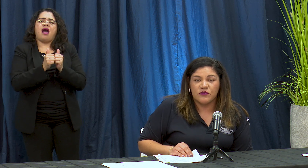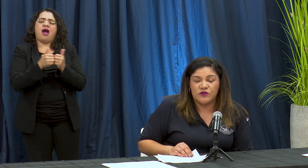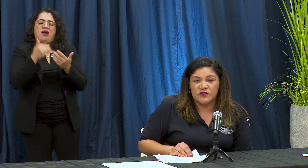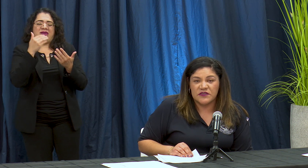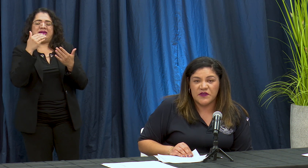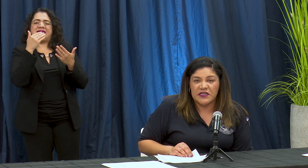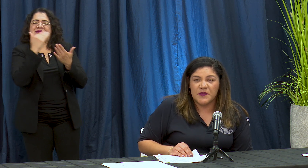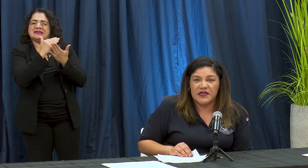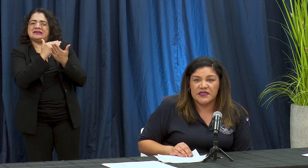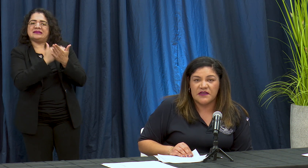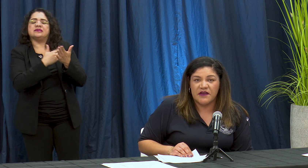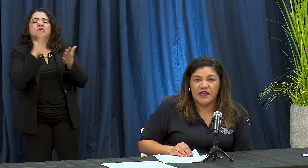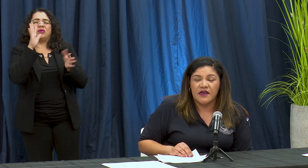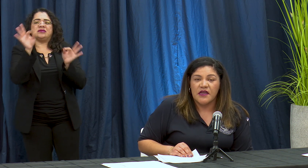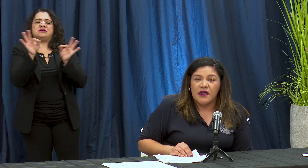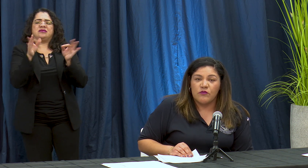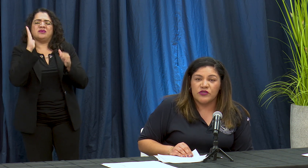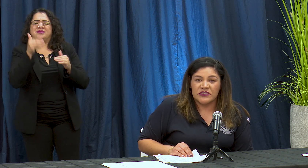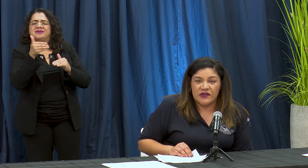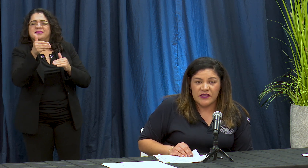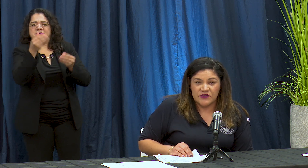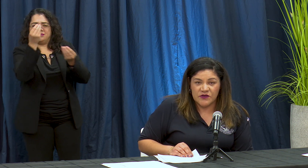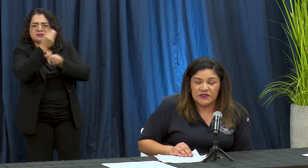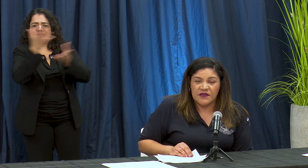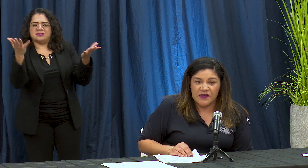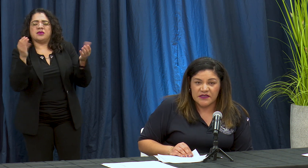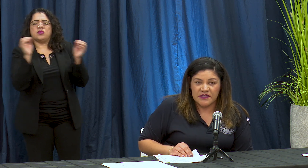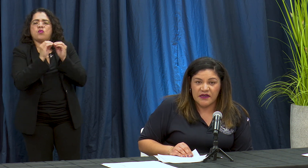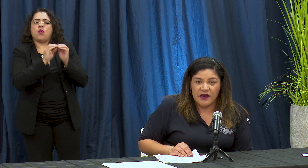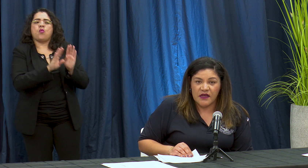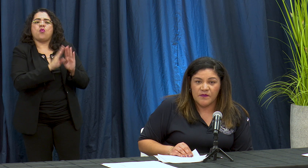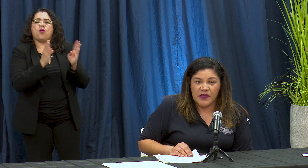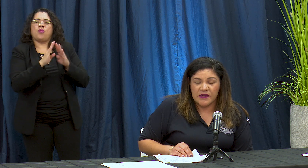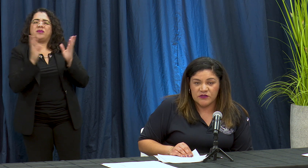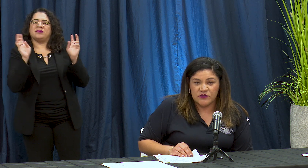algunos de spiel des para celebrar muchas gracias que van estar en estos